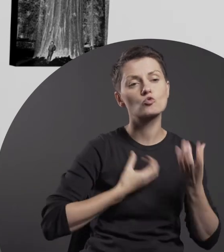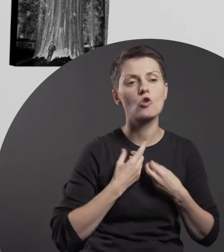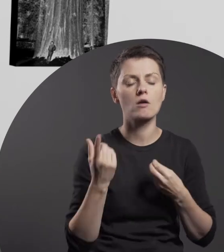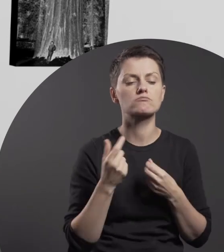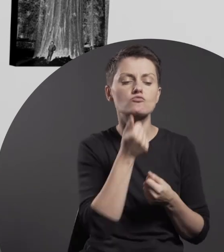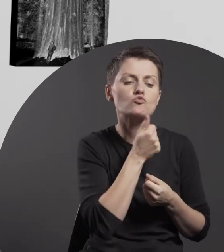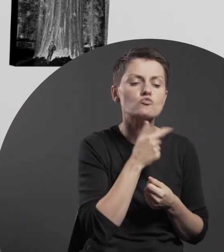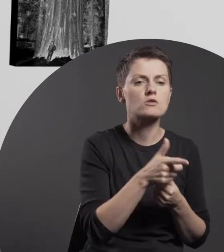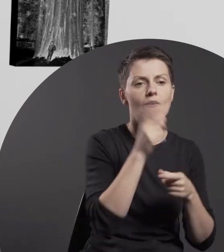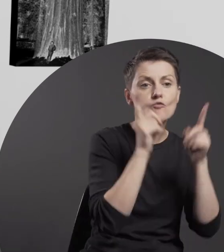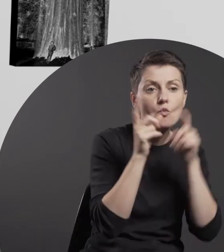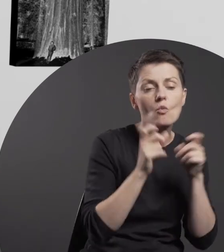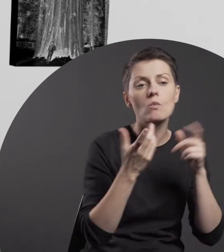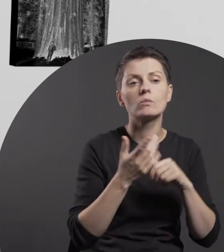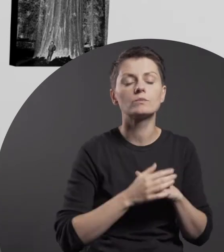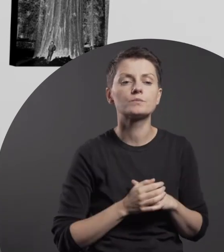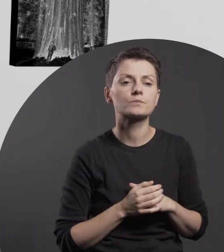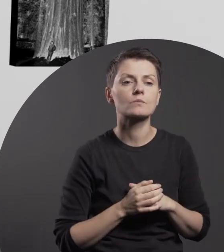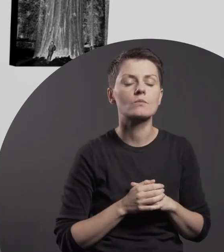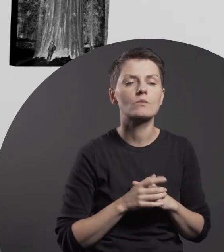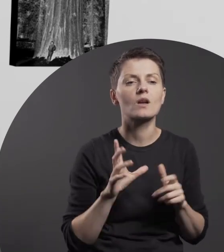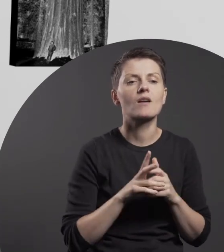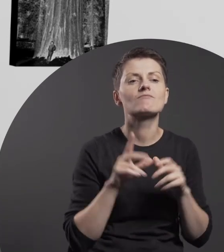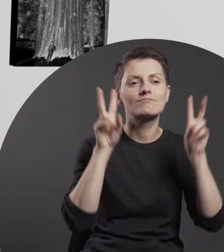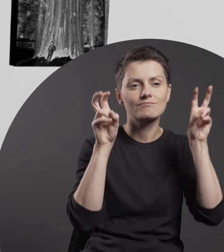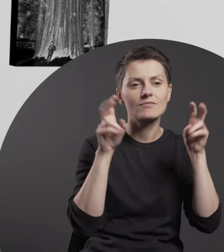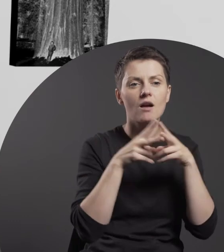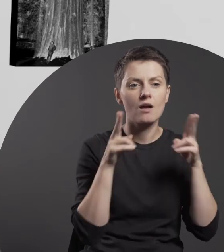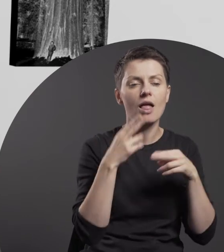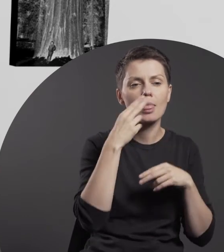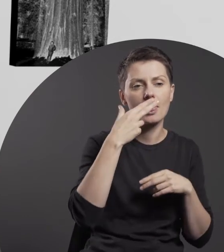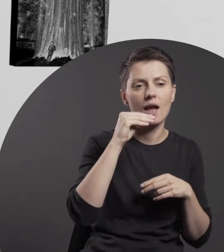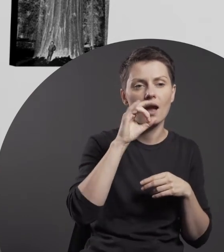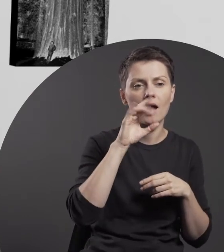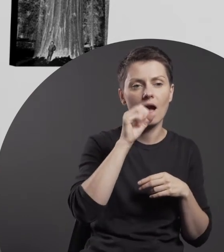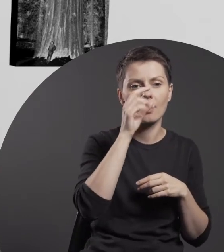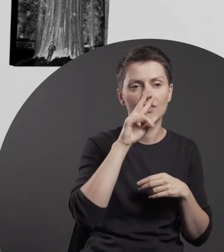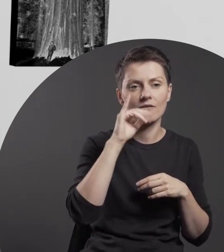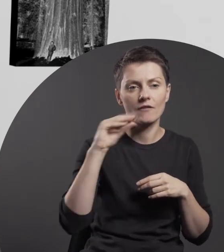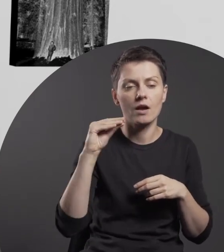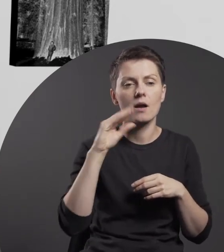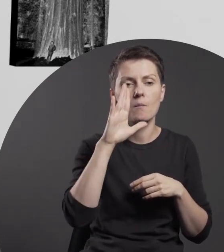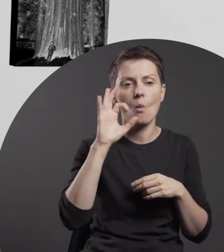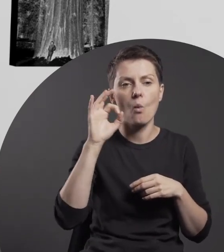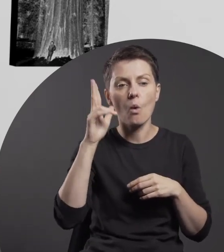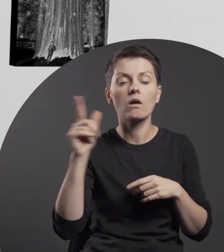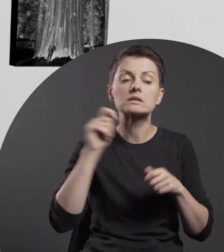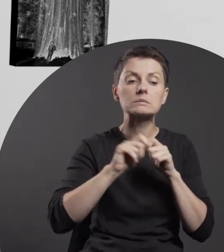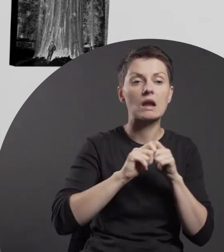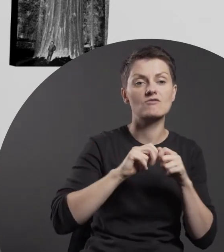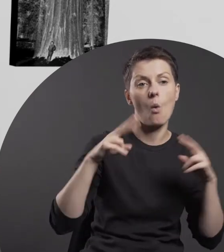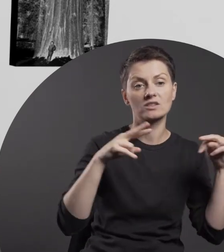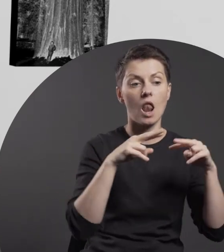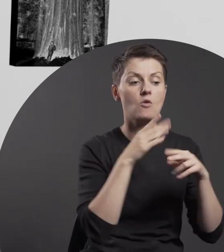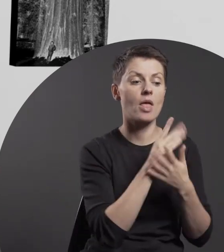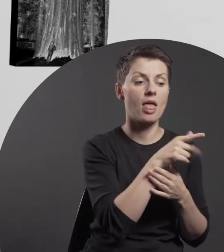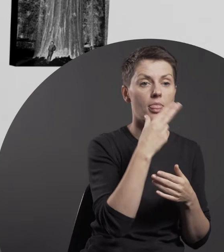In her flagship “Negative Book” cycle, she investigates the relationship between the negative and the positive.